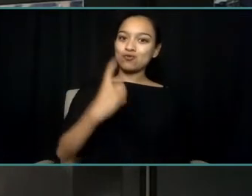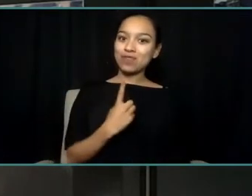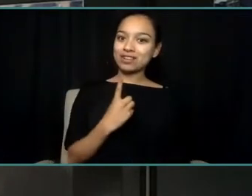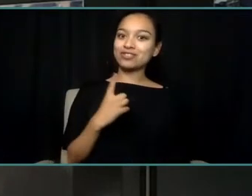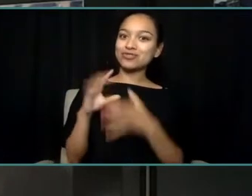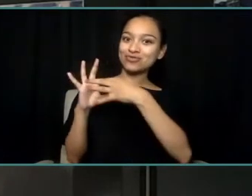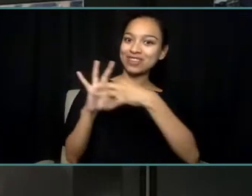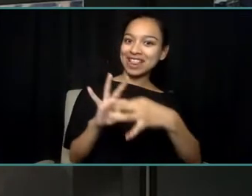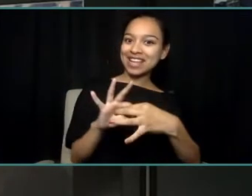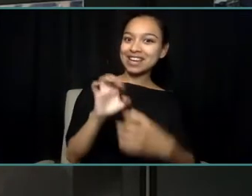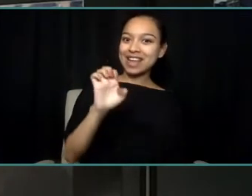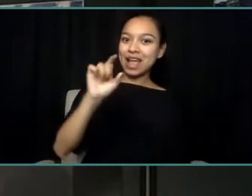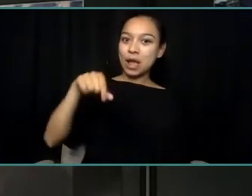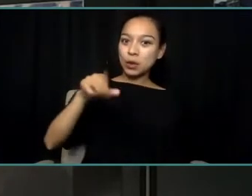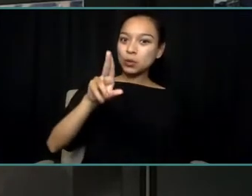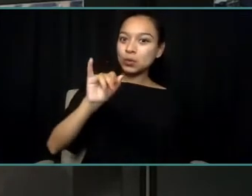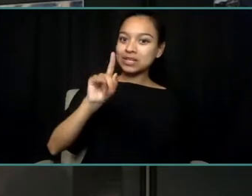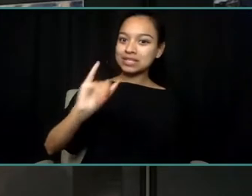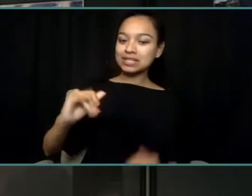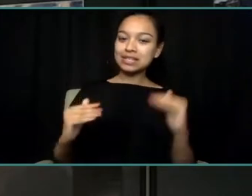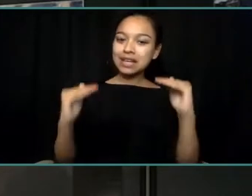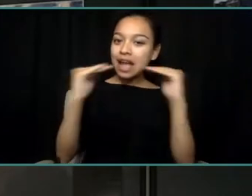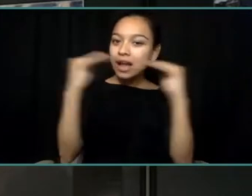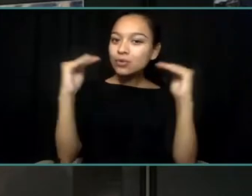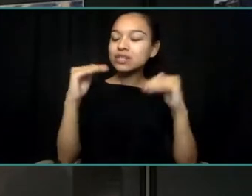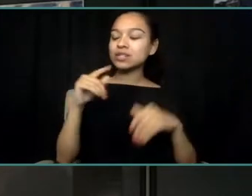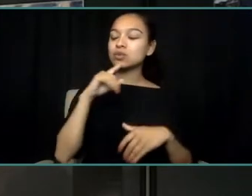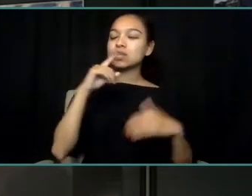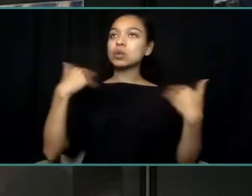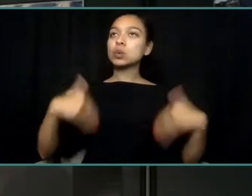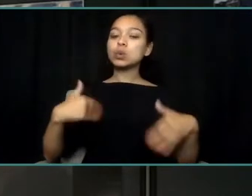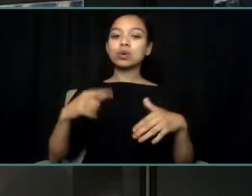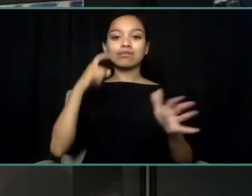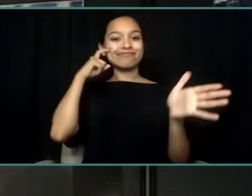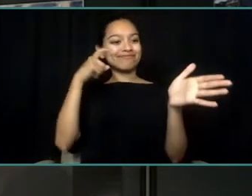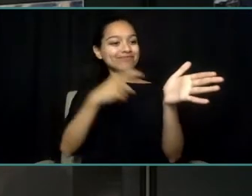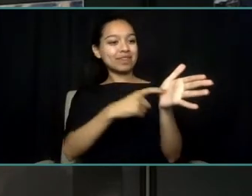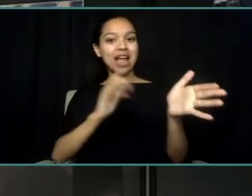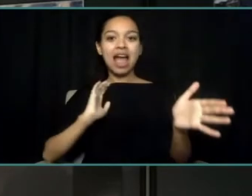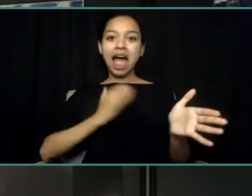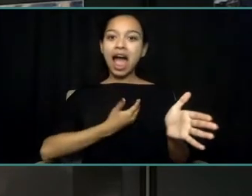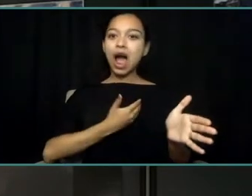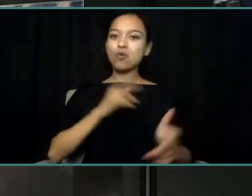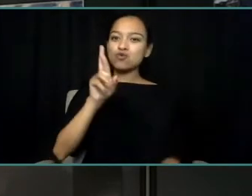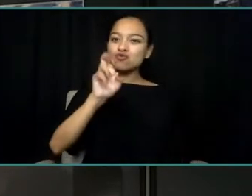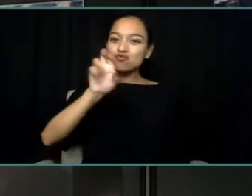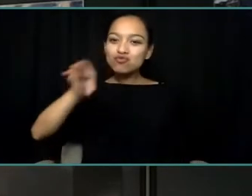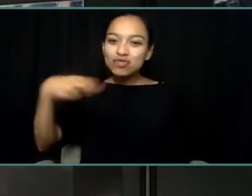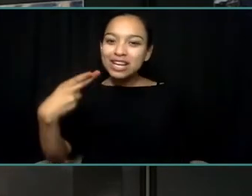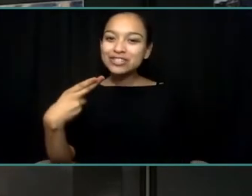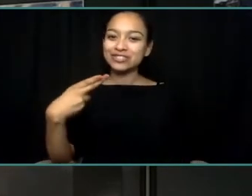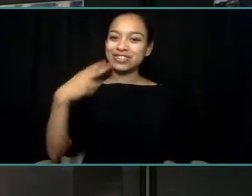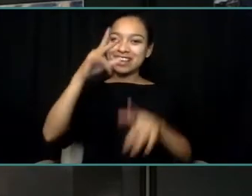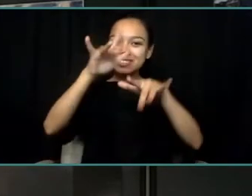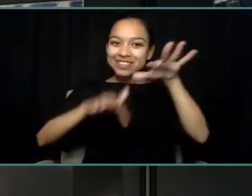it's really acknowledging our unique richness and diversity and understanding that those differences